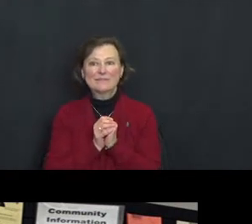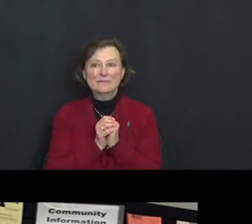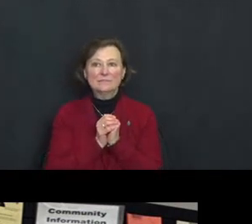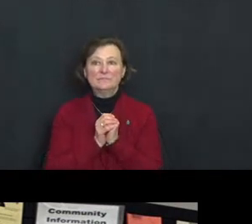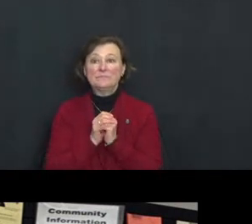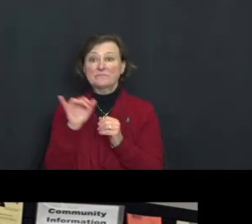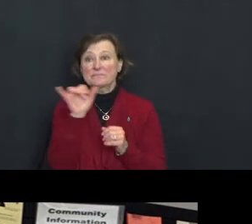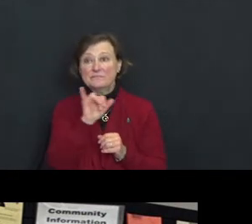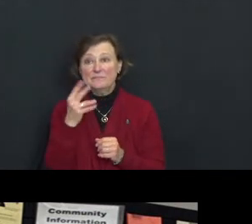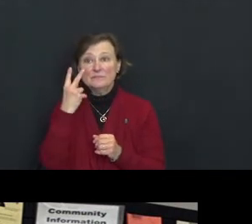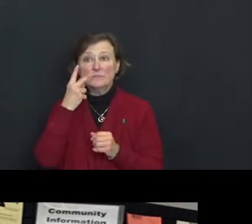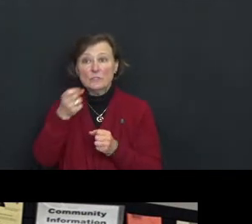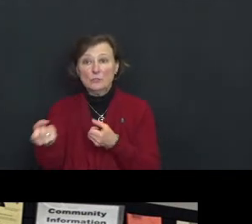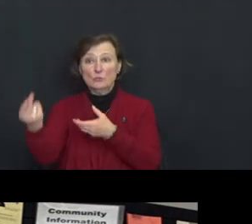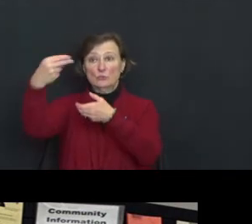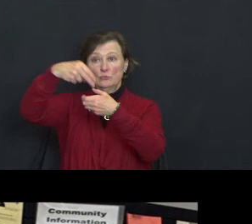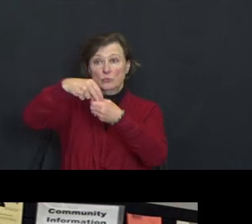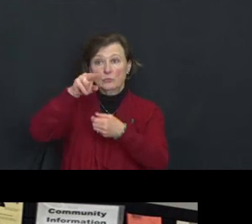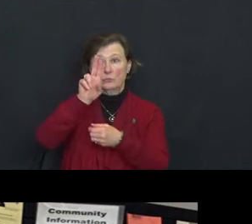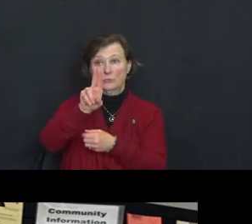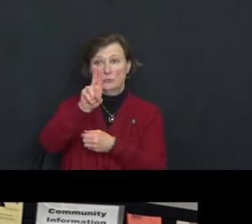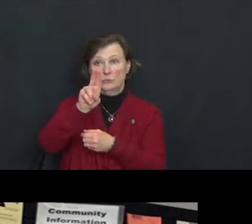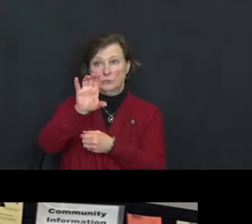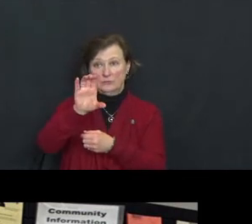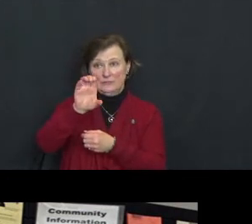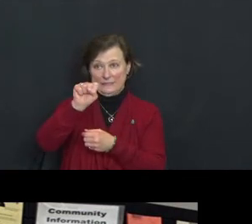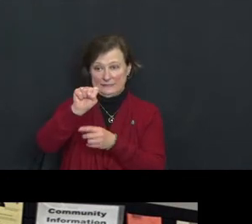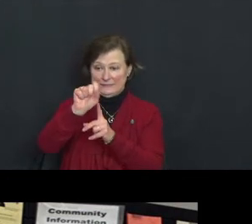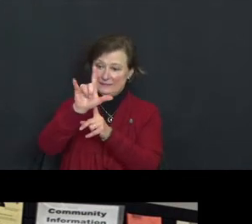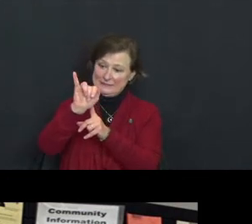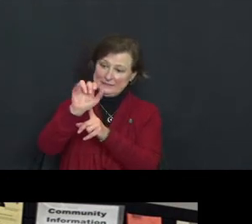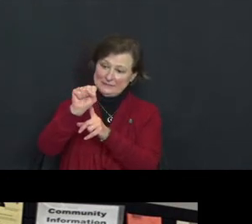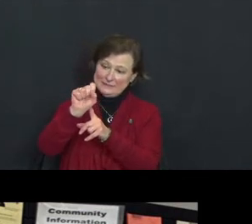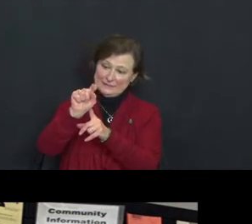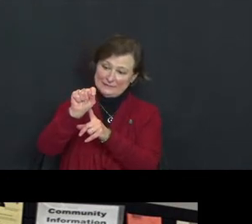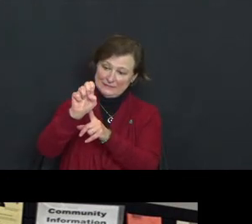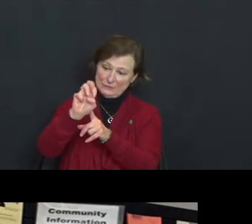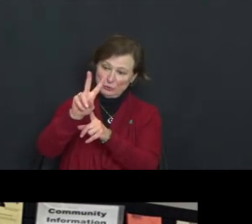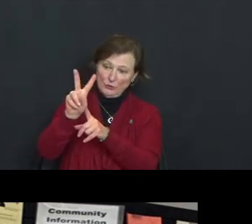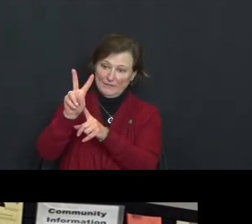Also see that you can join the UUCS listserv electronic bulletin board so you'll have an